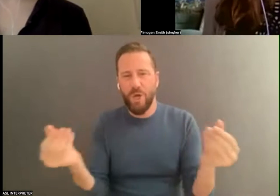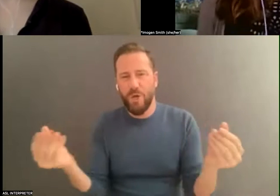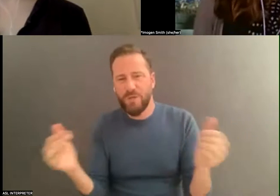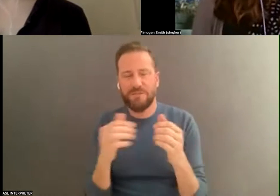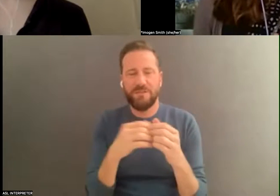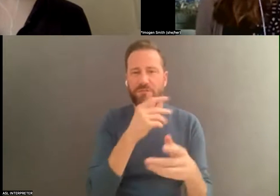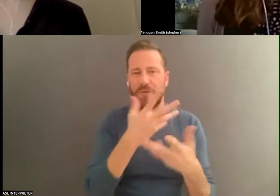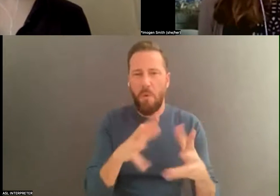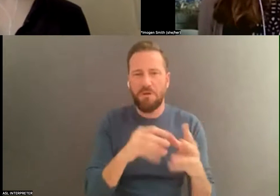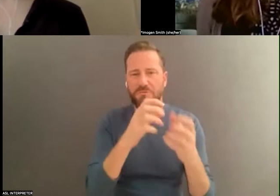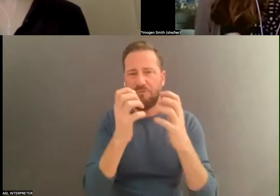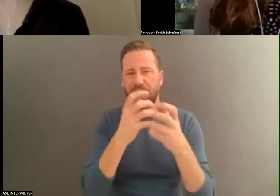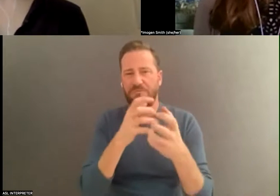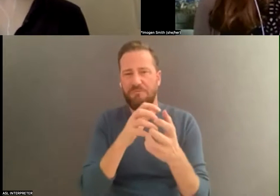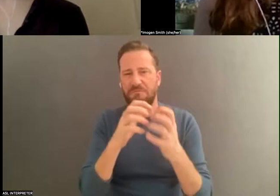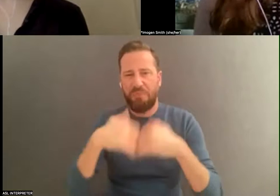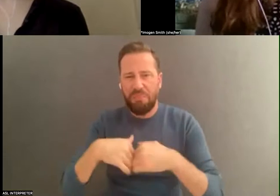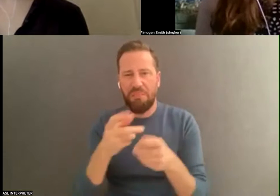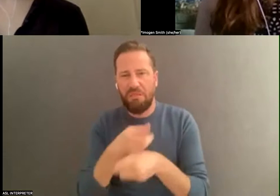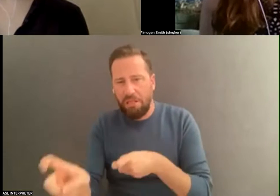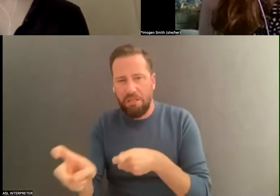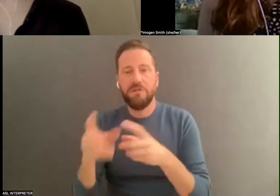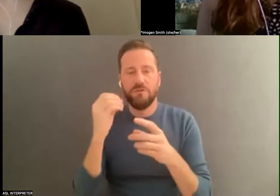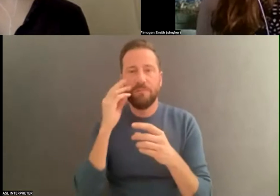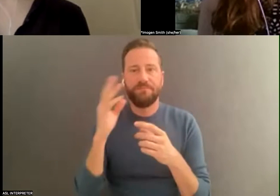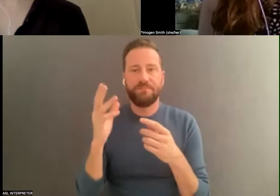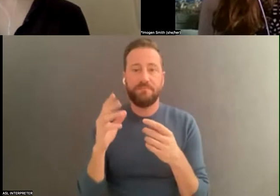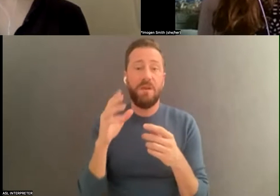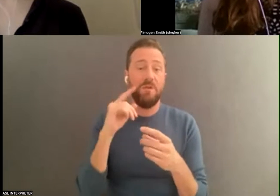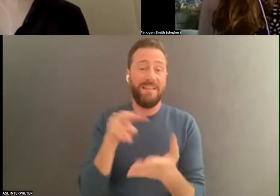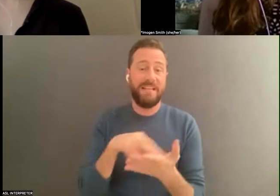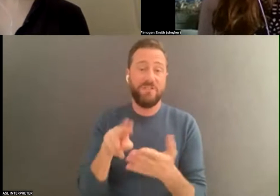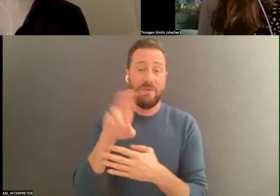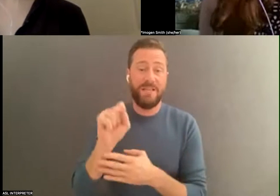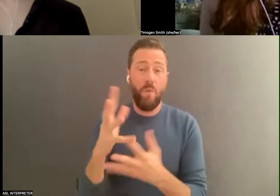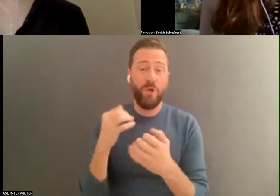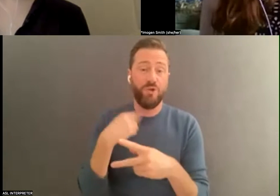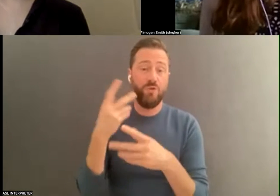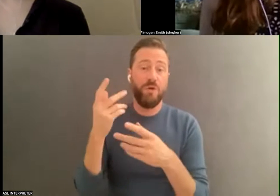also links to helpful resources that Dance/NYC did not create like the self-assessment project